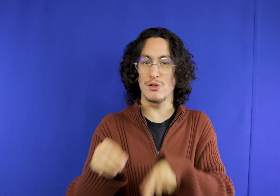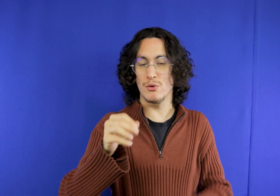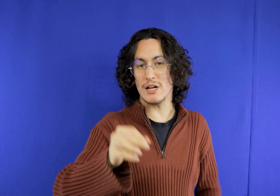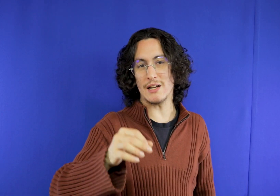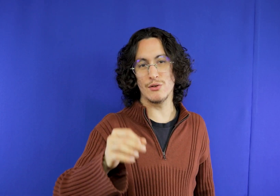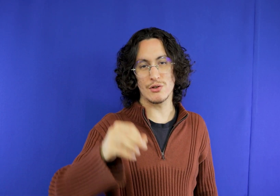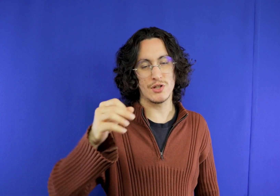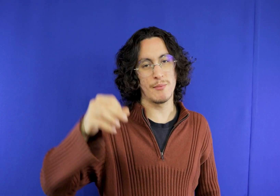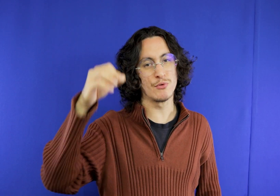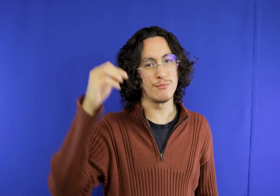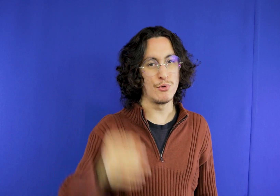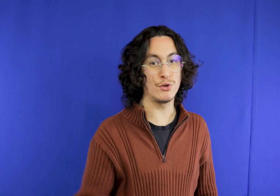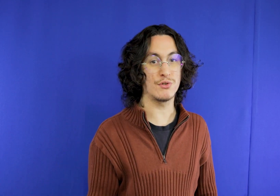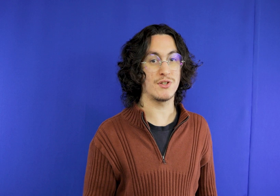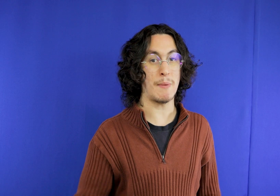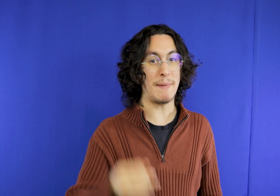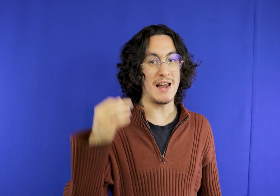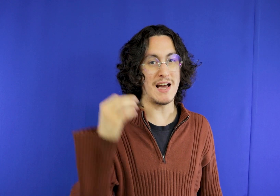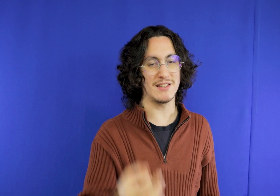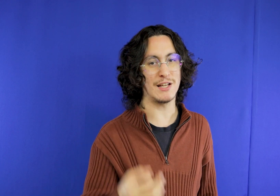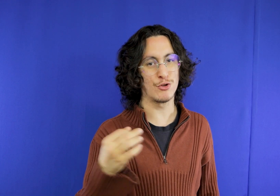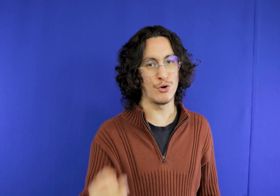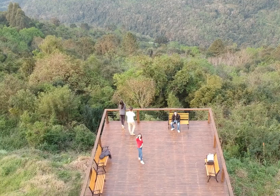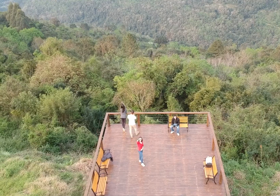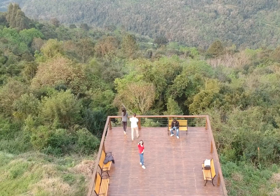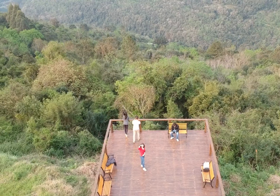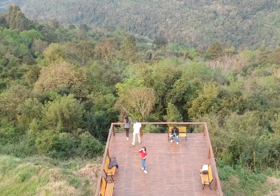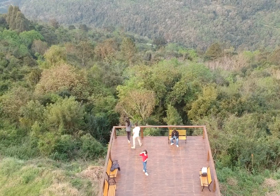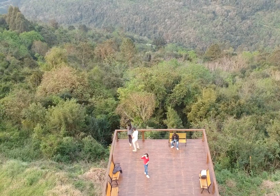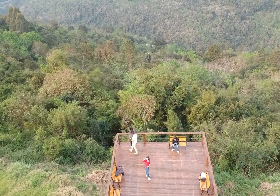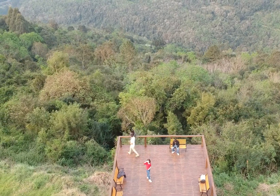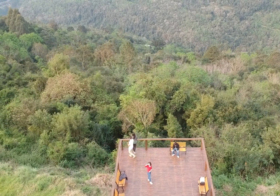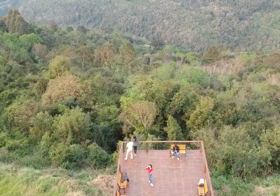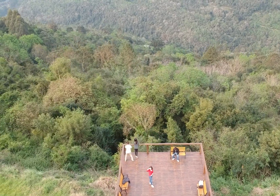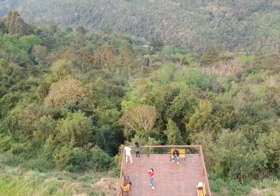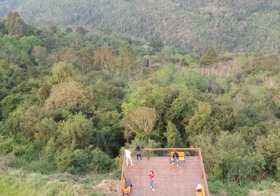Gramado there is a place that we really like is called Tower stop you are in a car so you